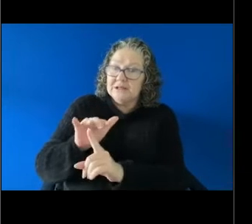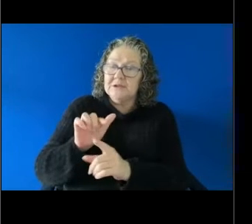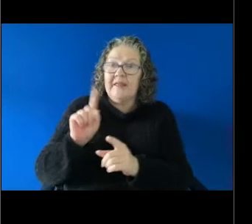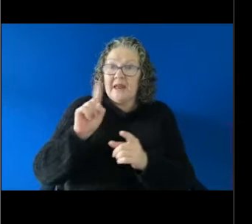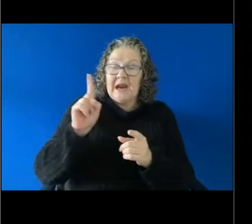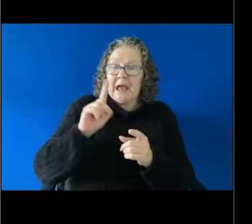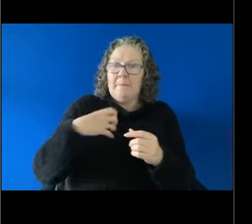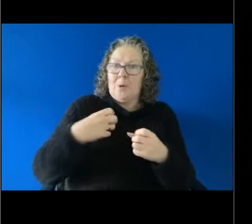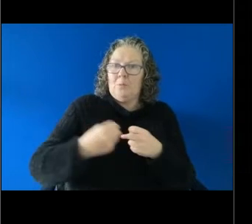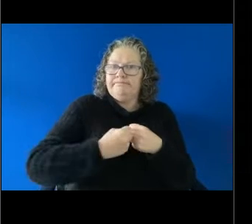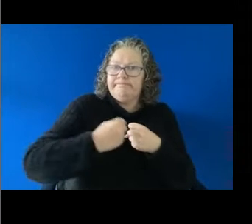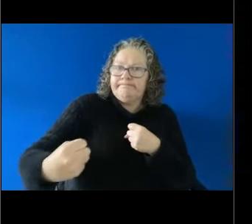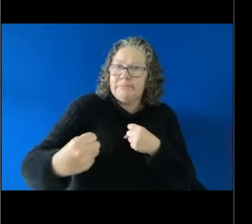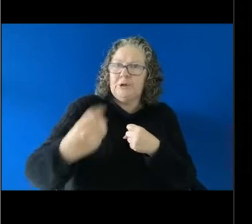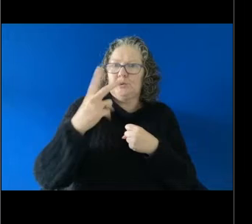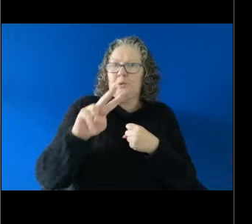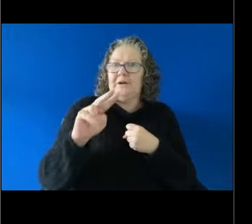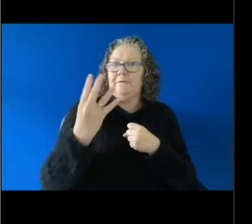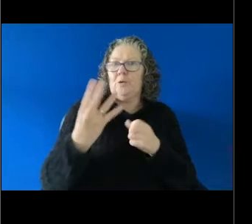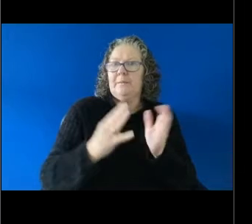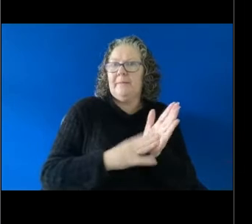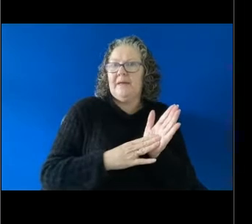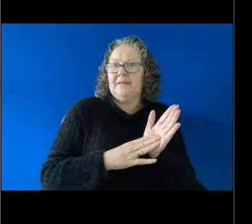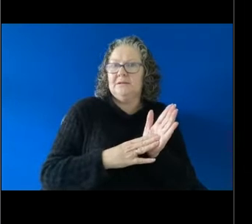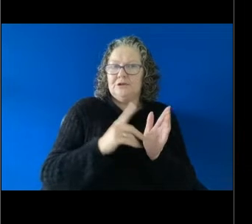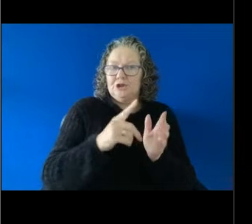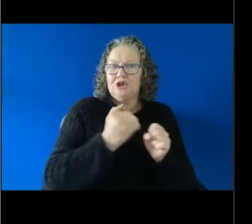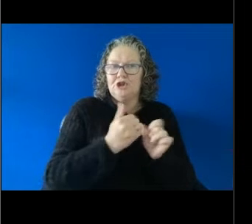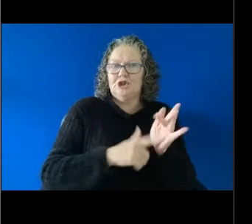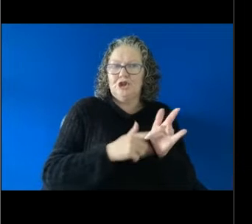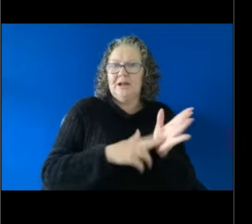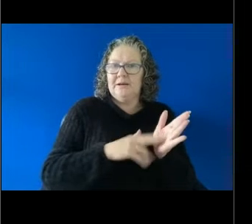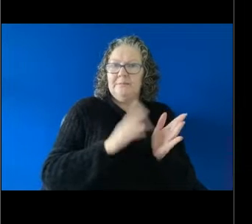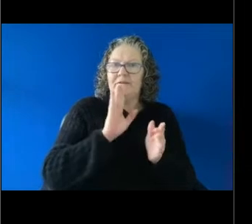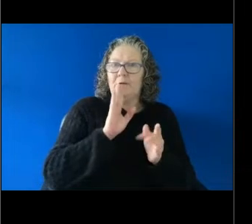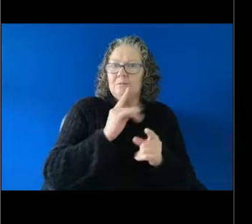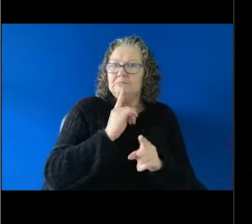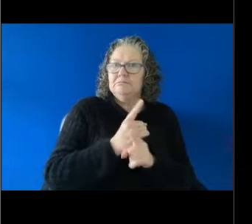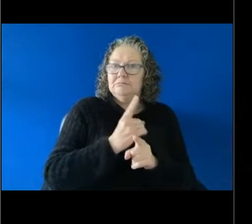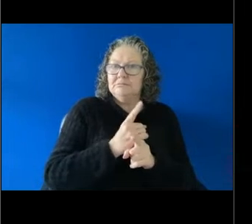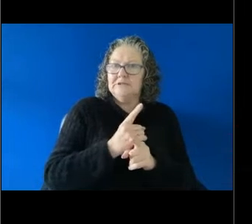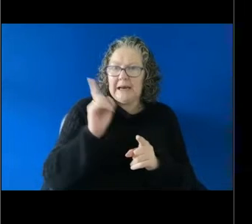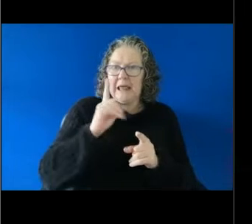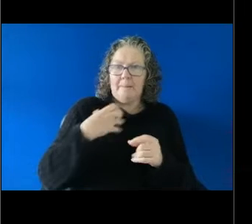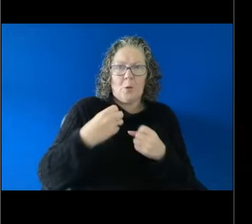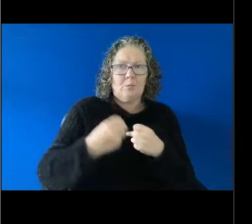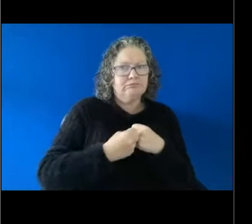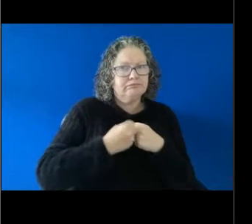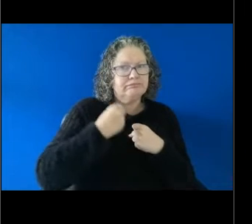as Gillian has already noted earlier on which is significantly longer than the timeframe in QLD.